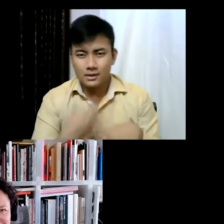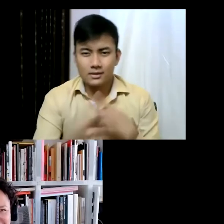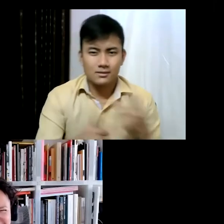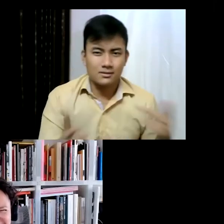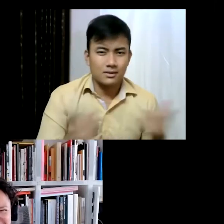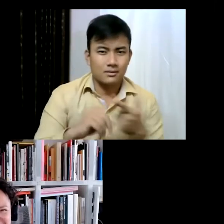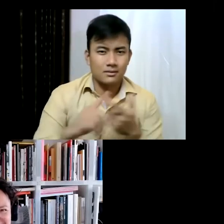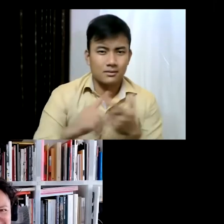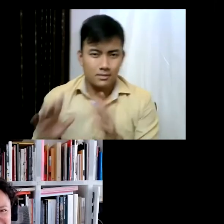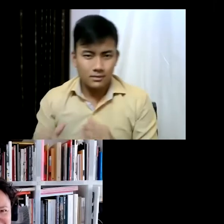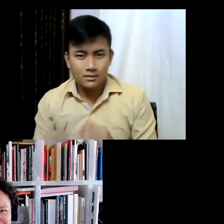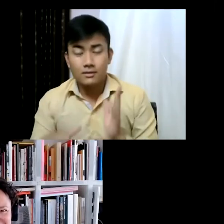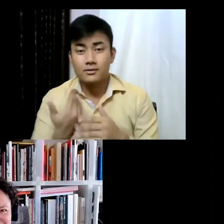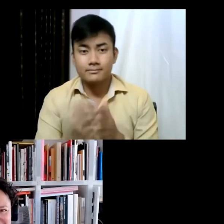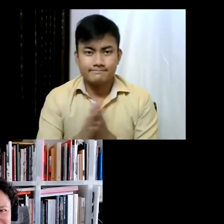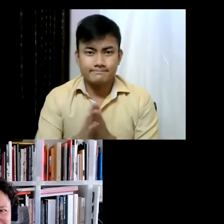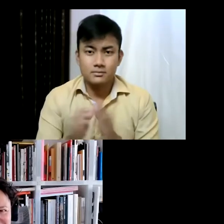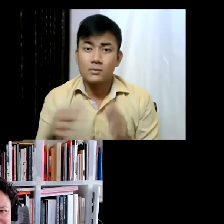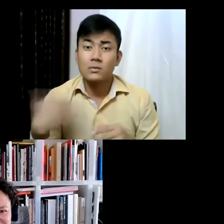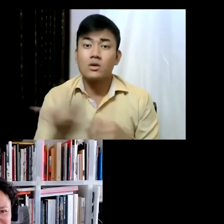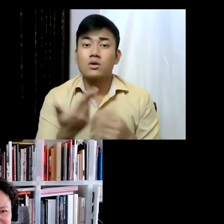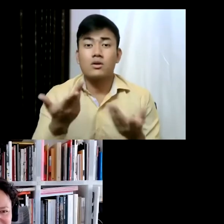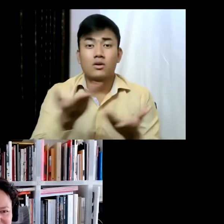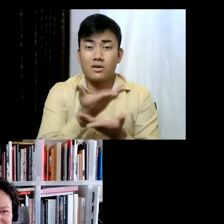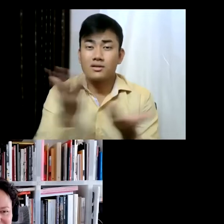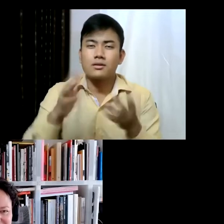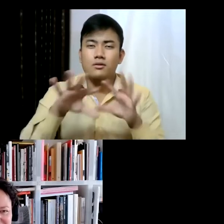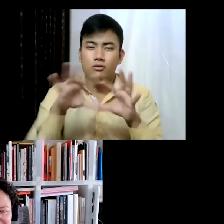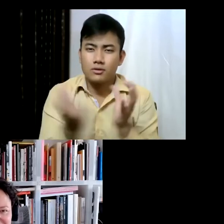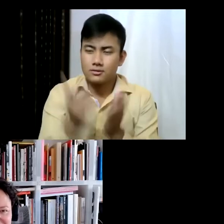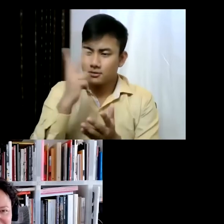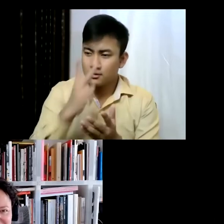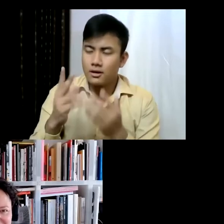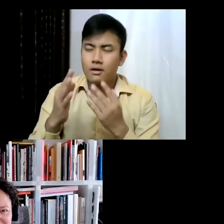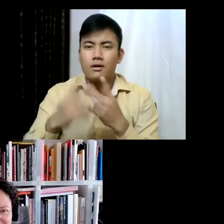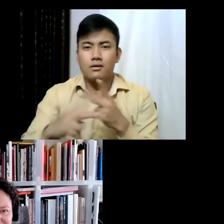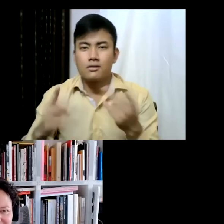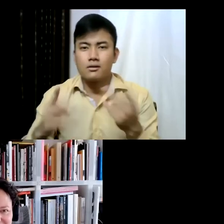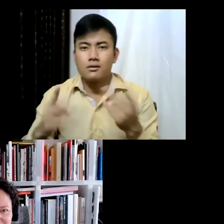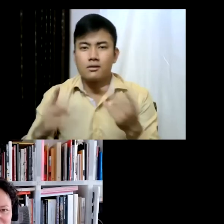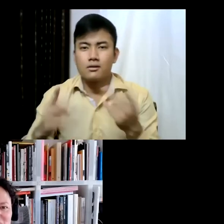where you can enjoy nature or art or jogging or just people watch,